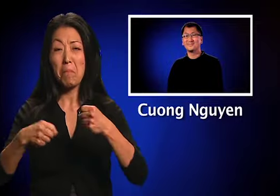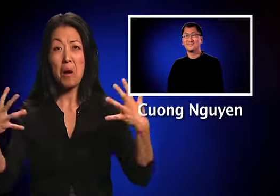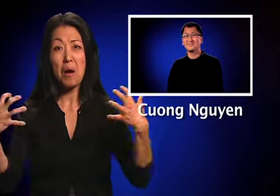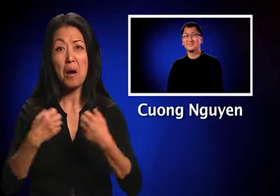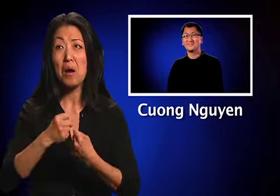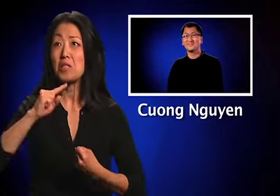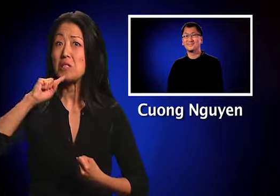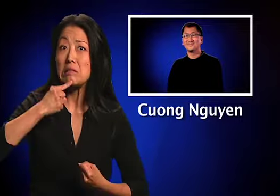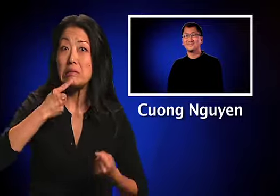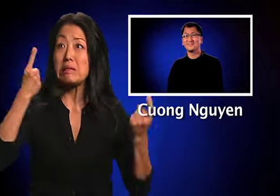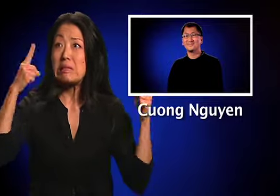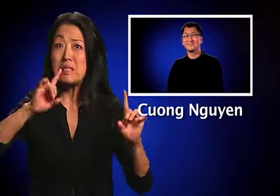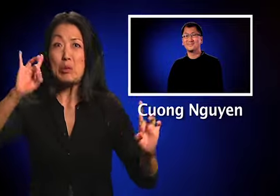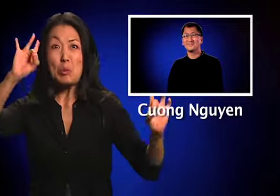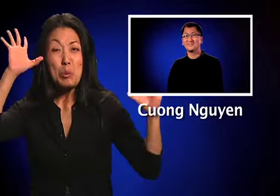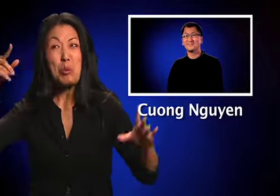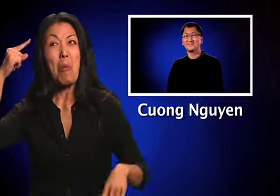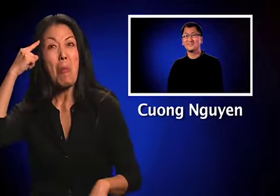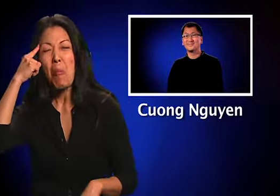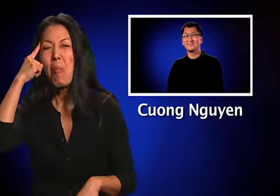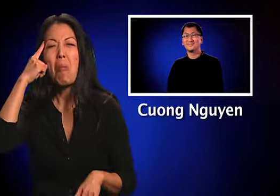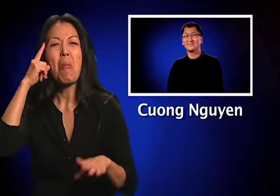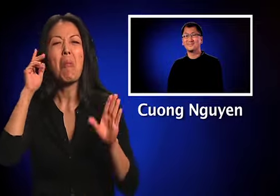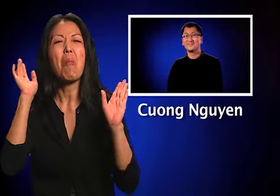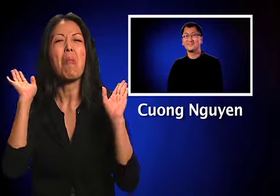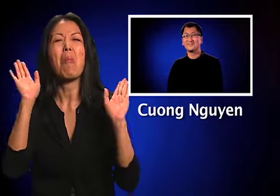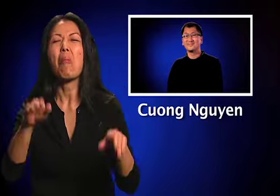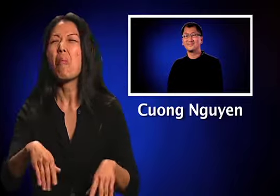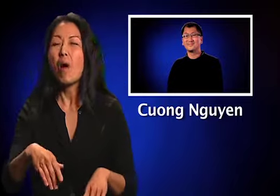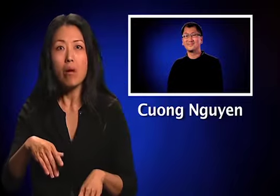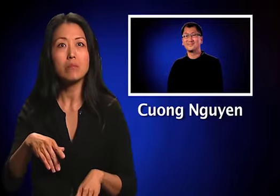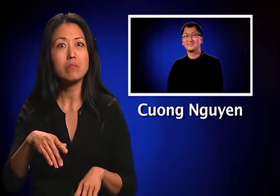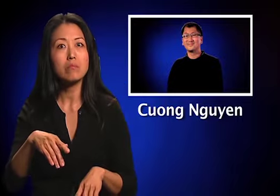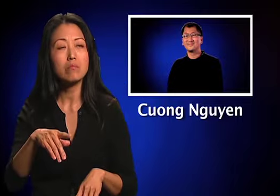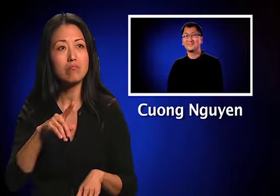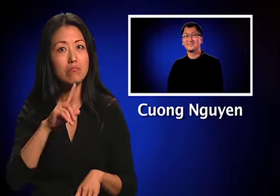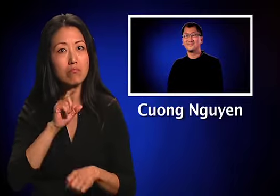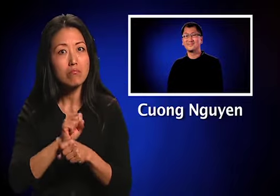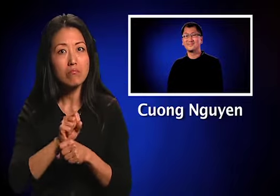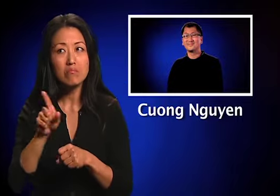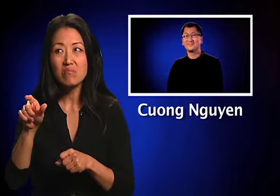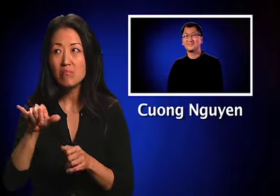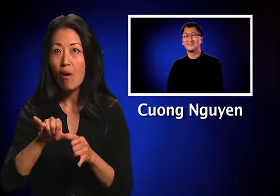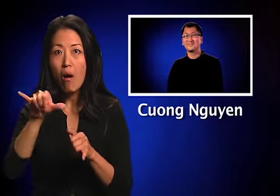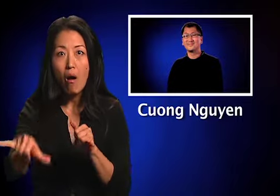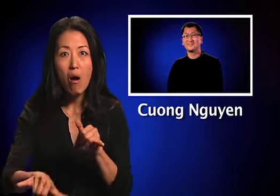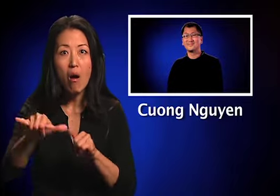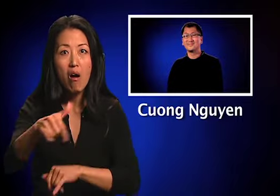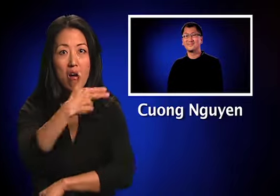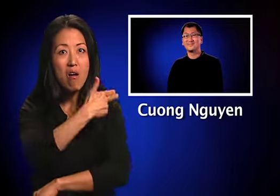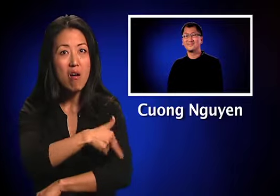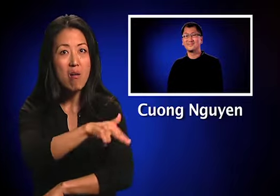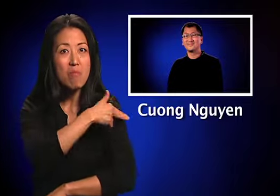and extensive physical therapy.